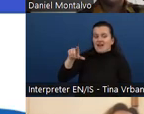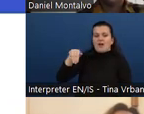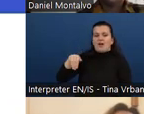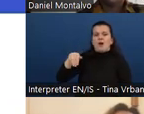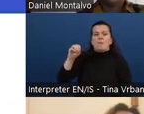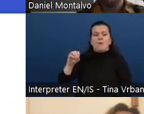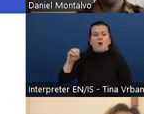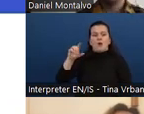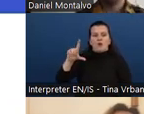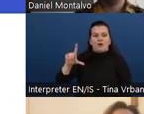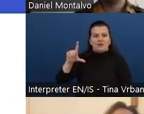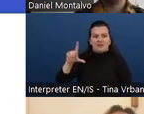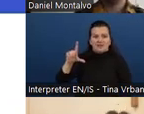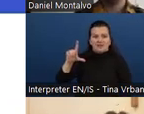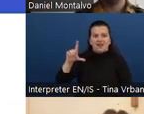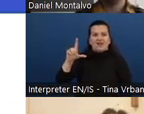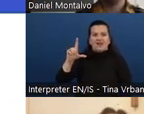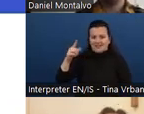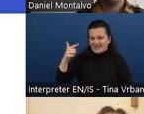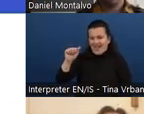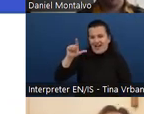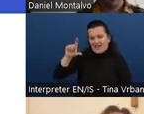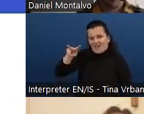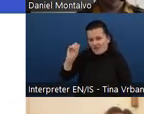If we can have the next slide.